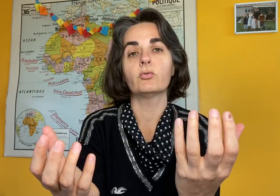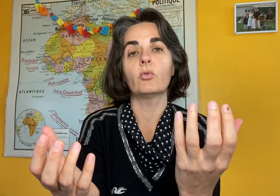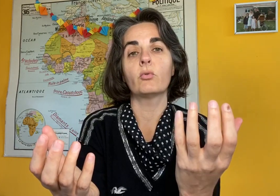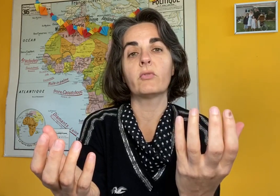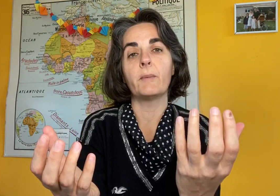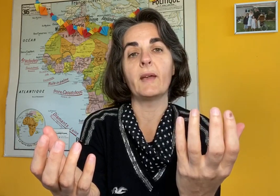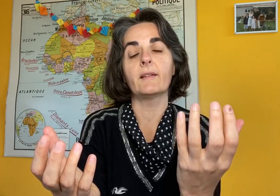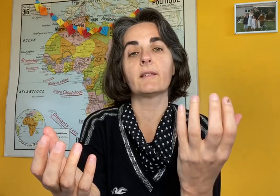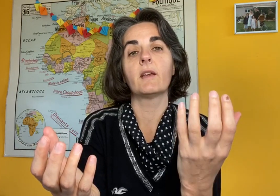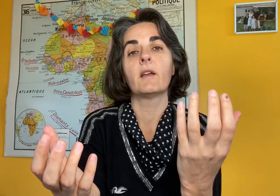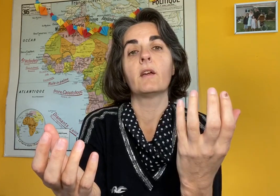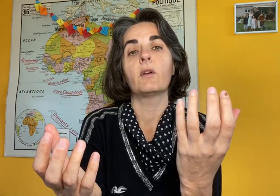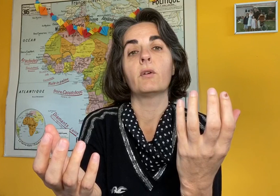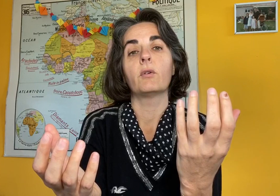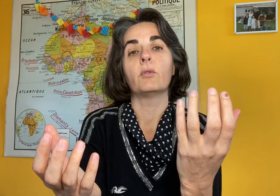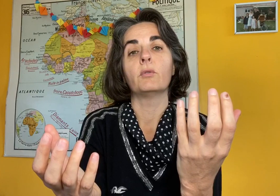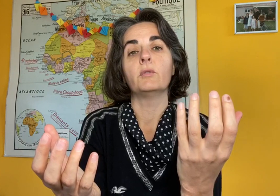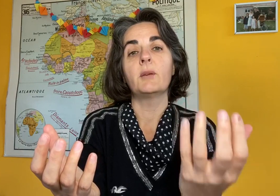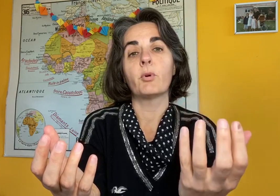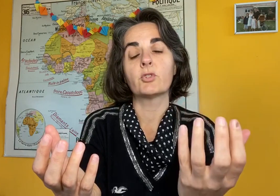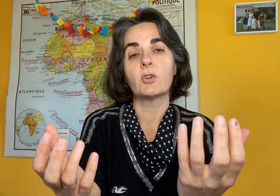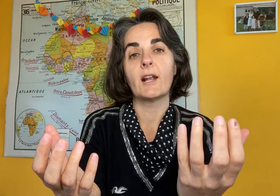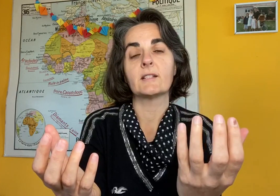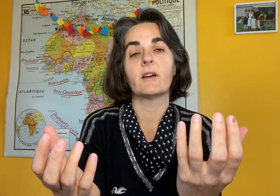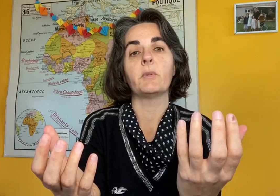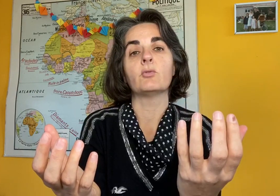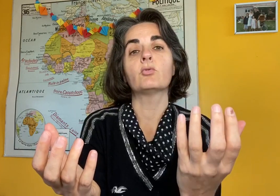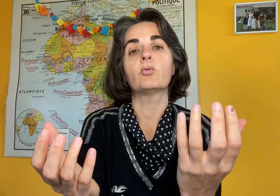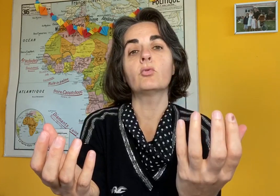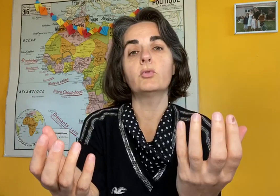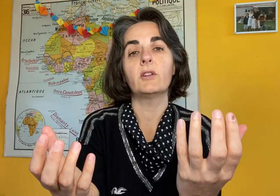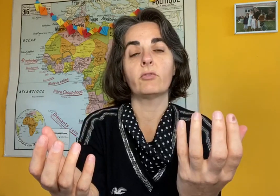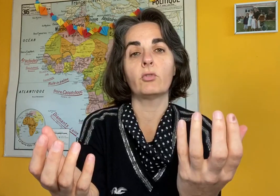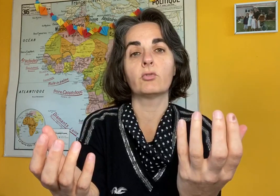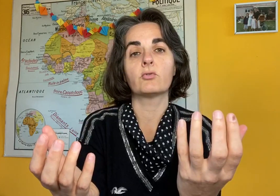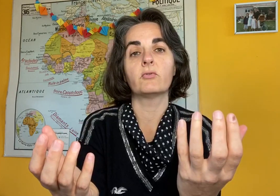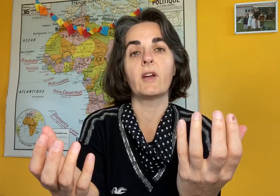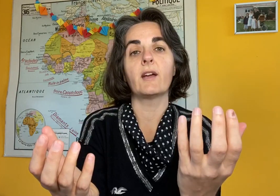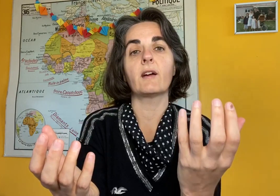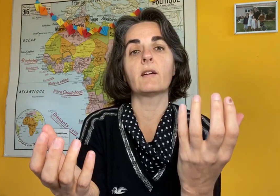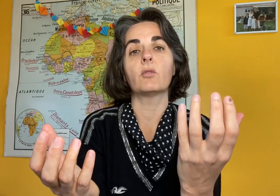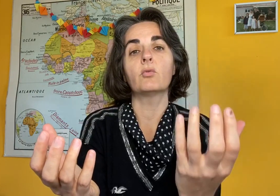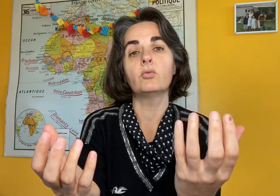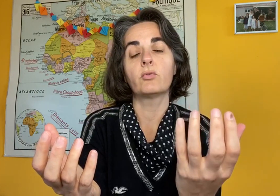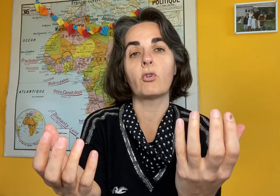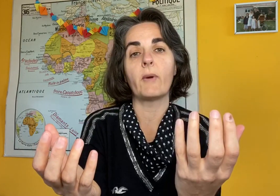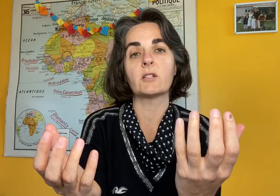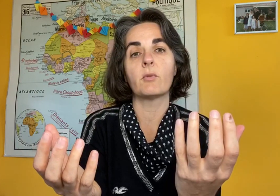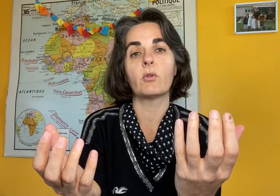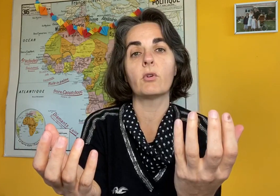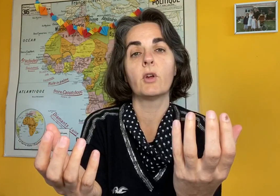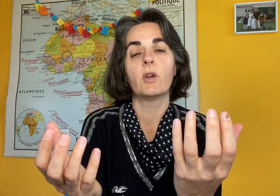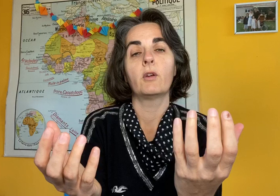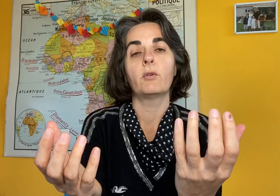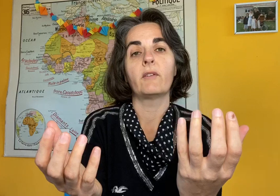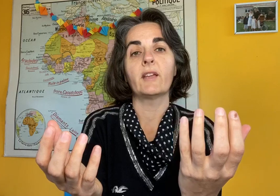we will put 20-minute ice packs or green cabbage leaves or cottage cheese with a